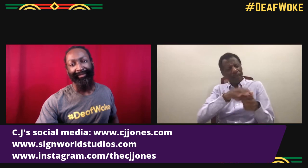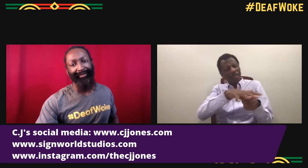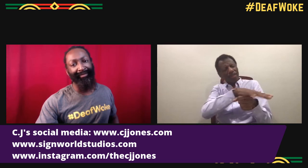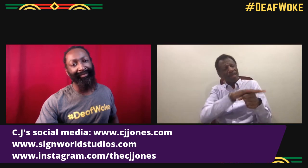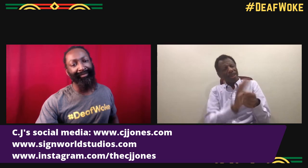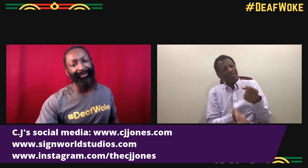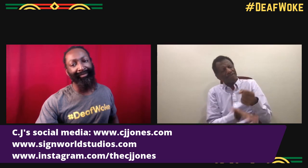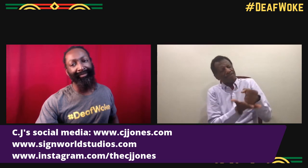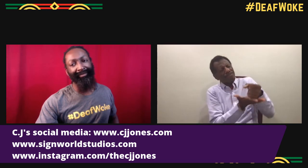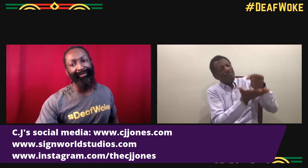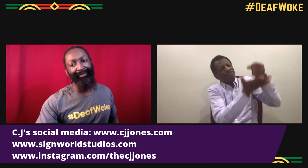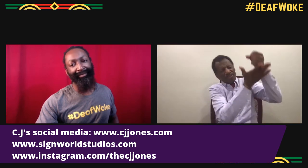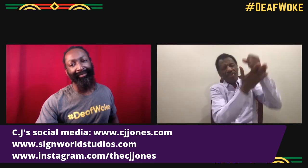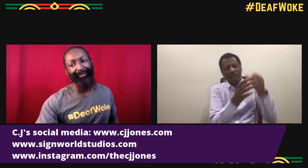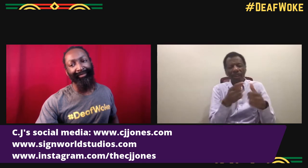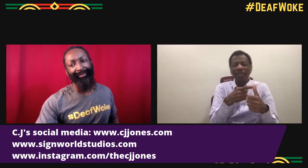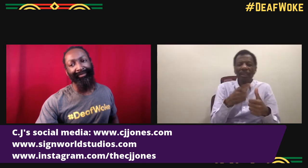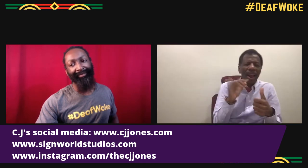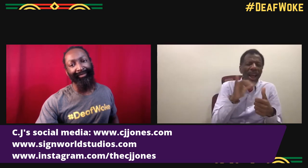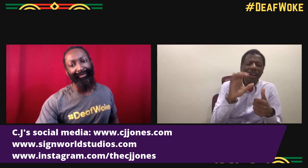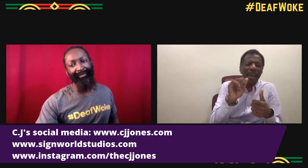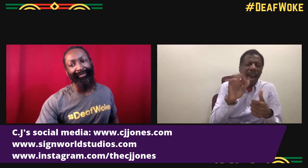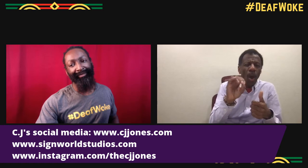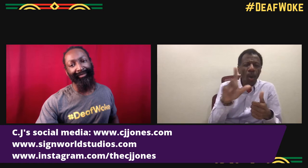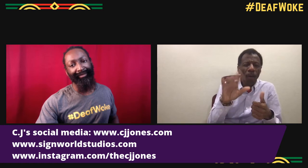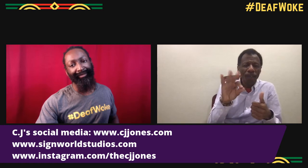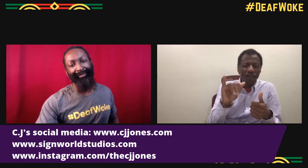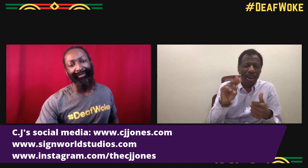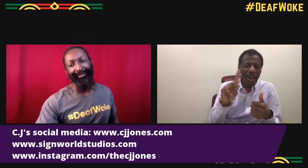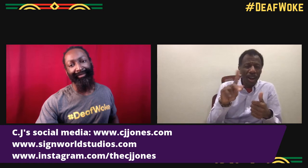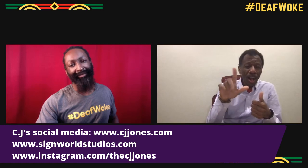be... For deaf acting, elevating.